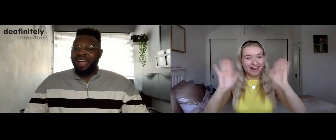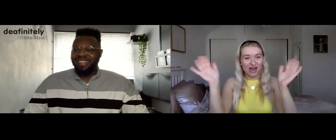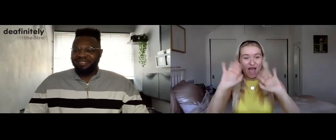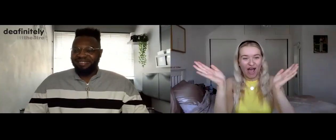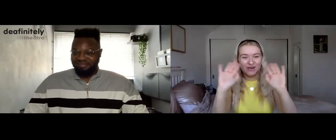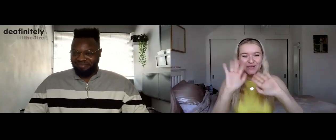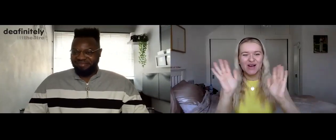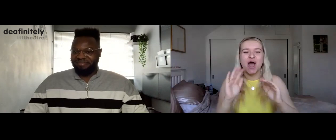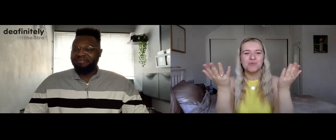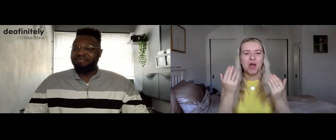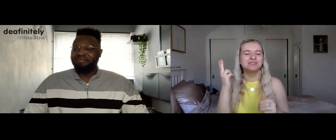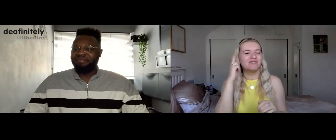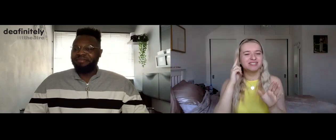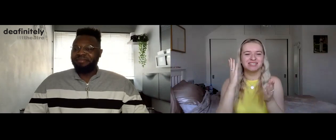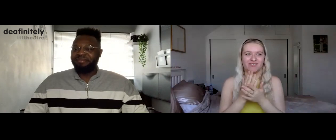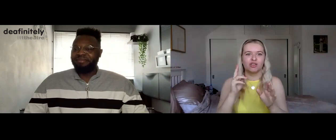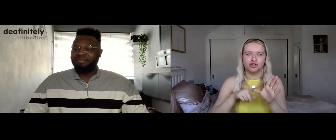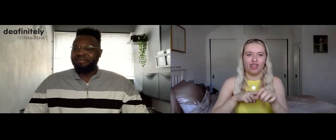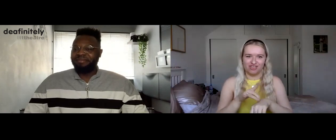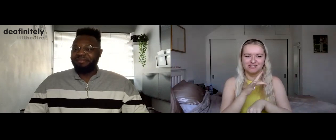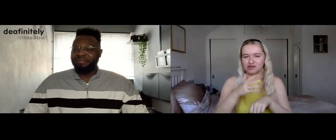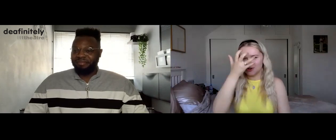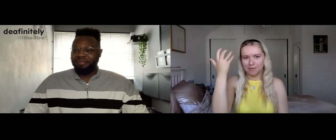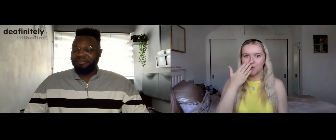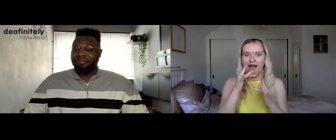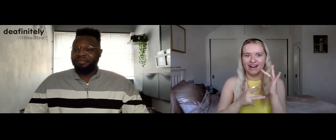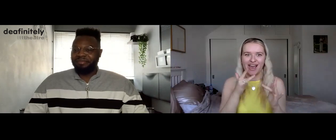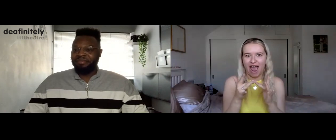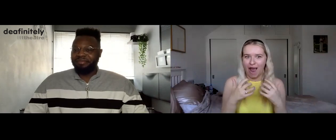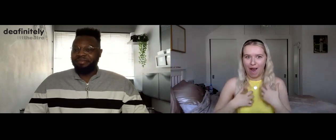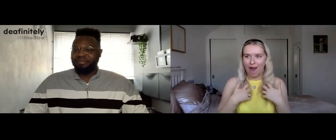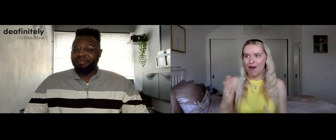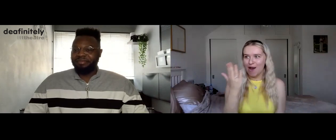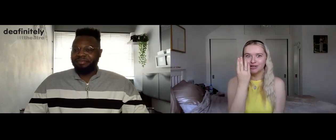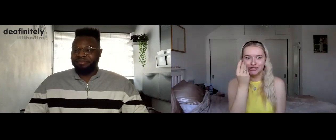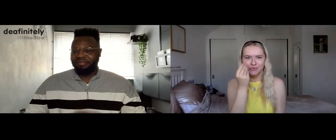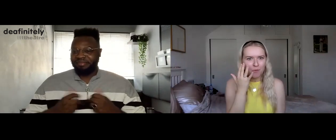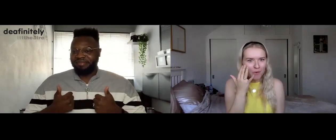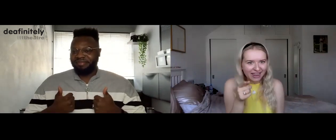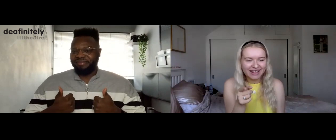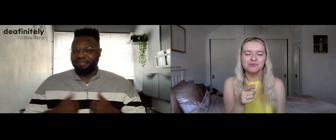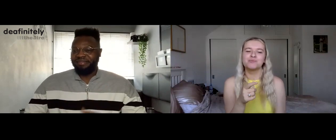Hello, welcome back to Deafinitely Youth Theatre Summer School Online! So exciting, it's coming very soon. When?